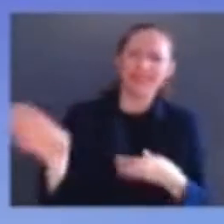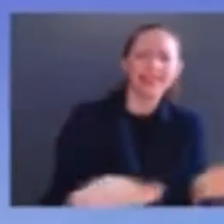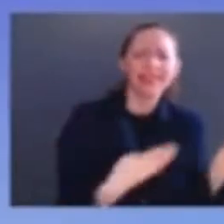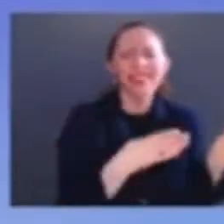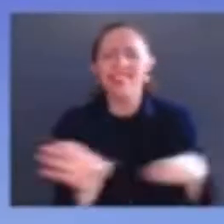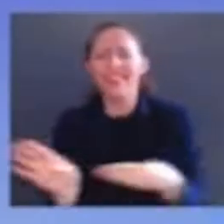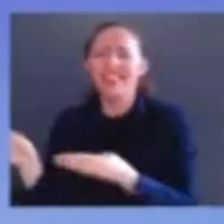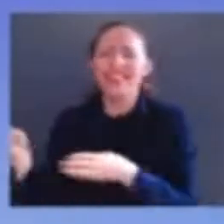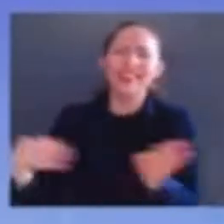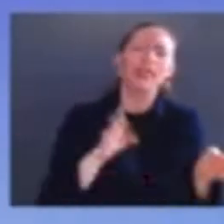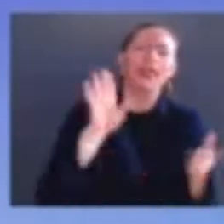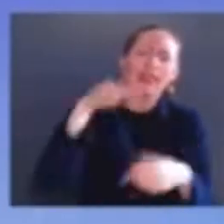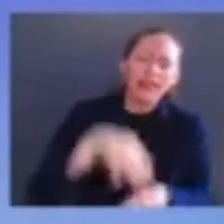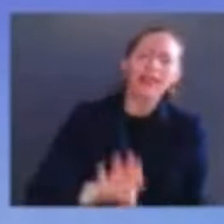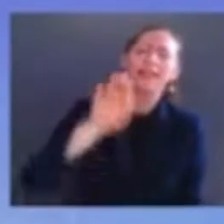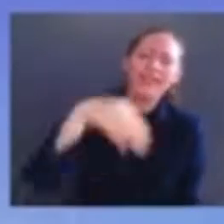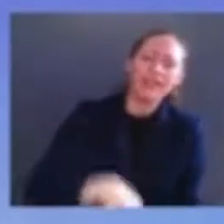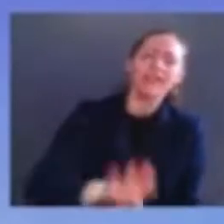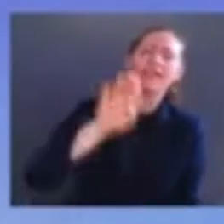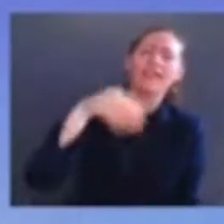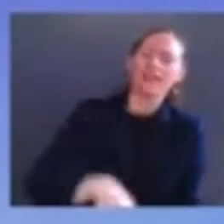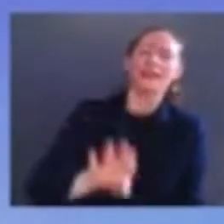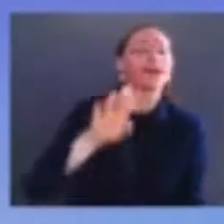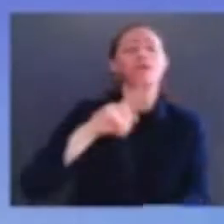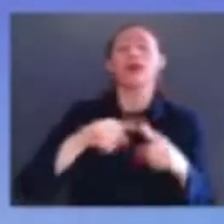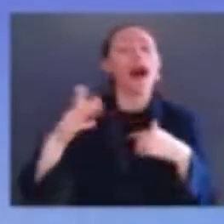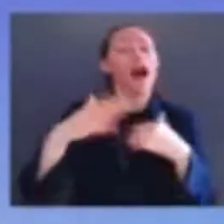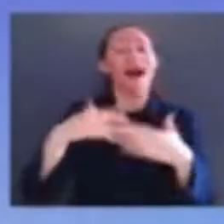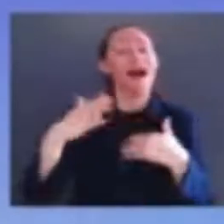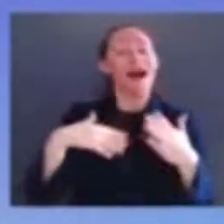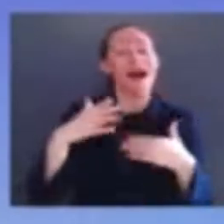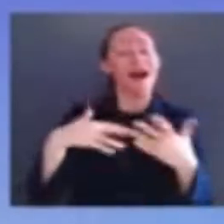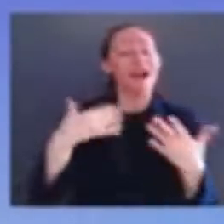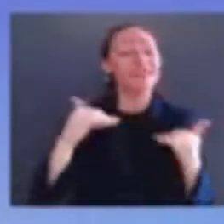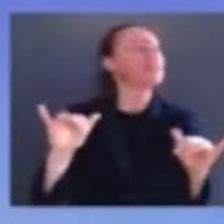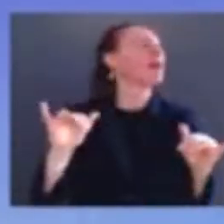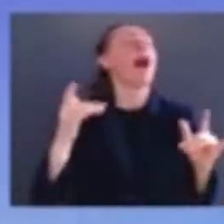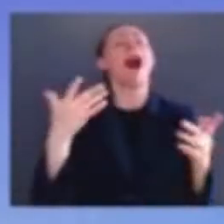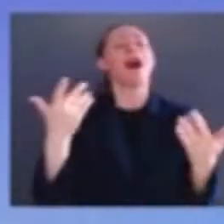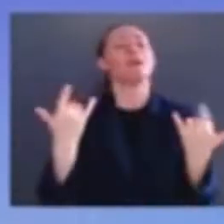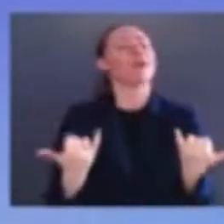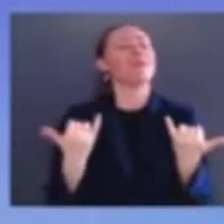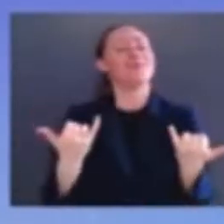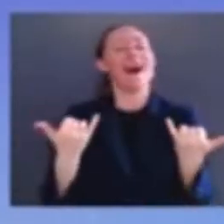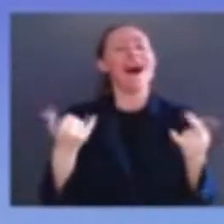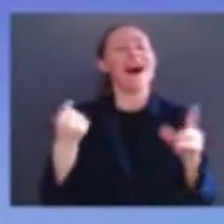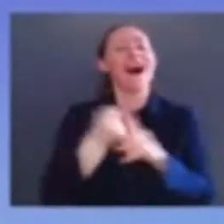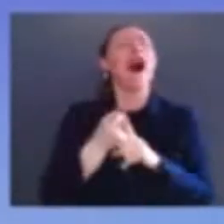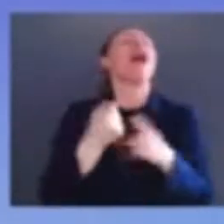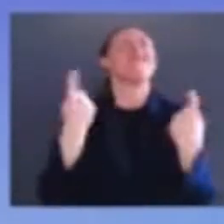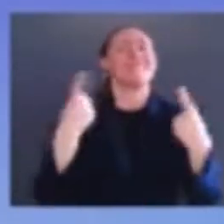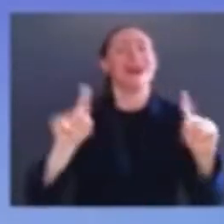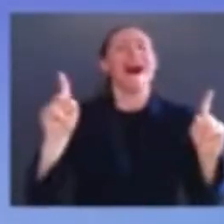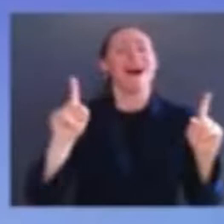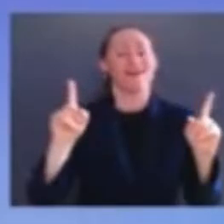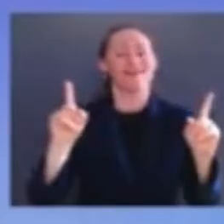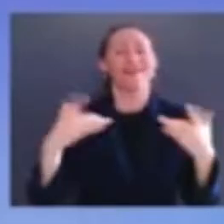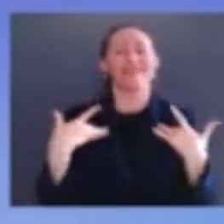a day that reminds us what is possible what is possible when progress